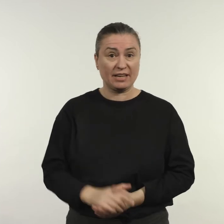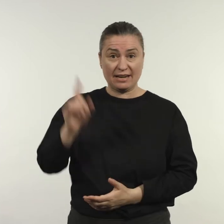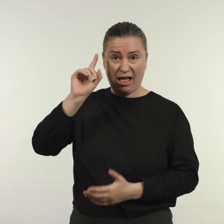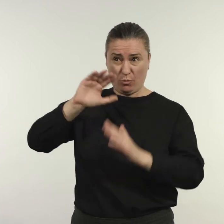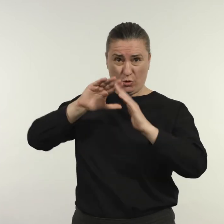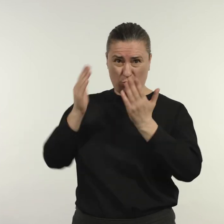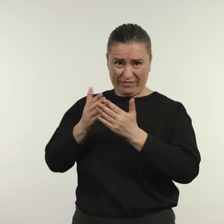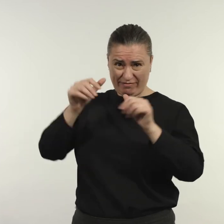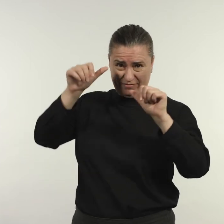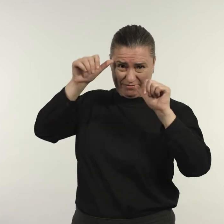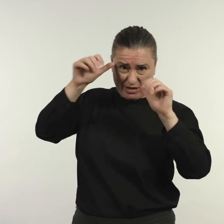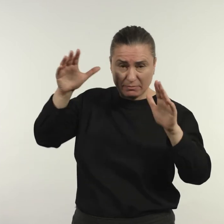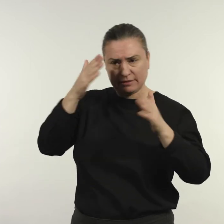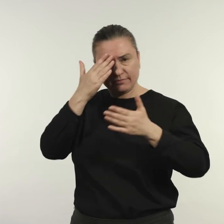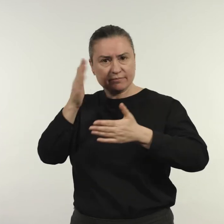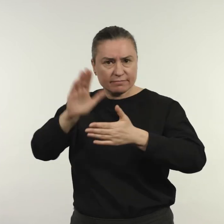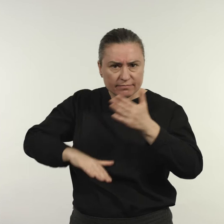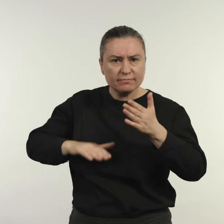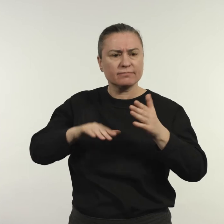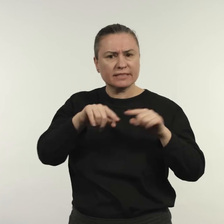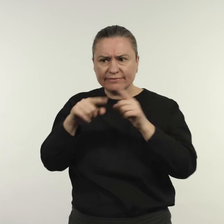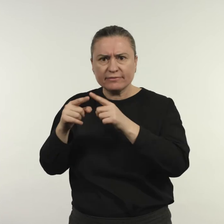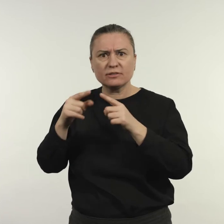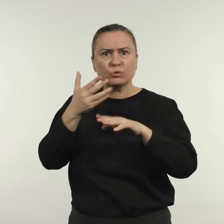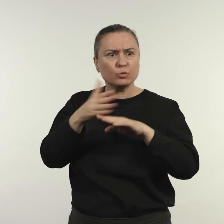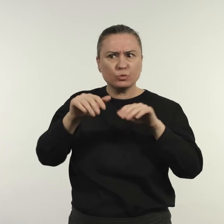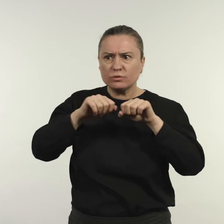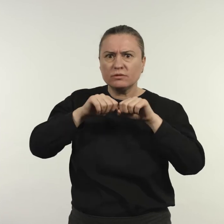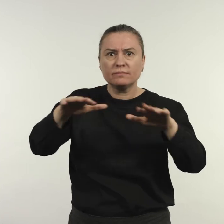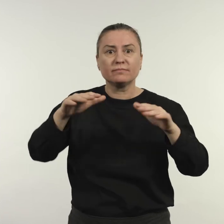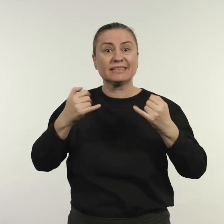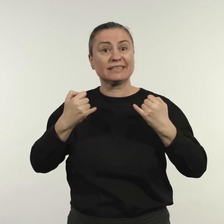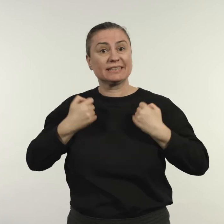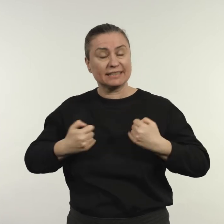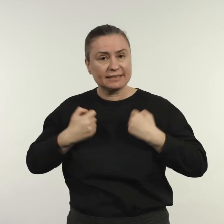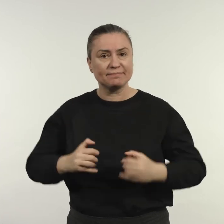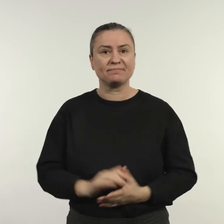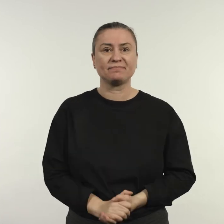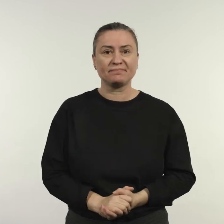She is now a global expert in emerging infectious diseases.